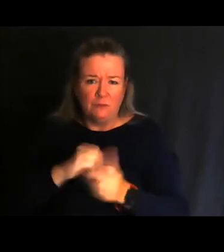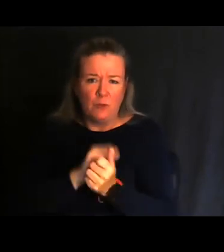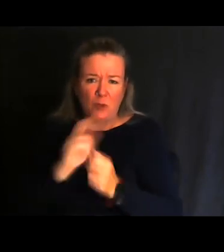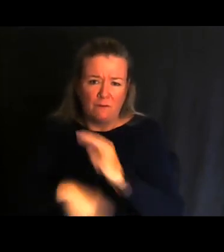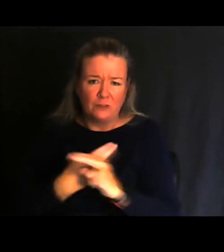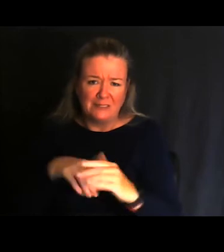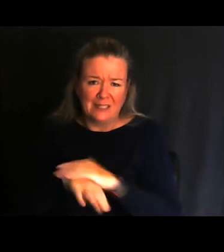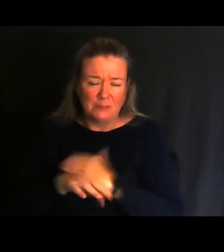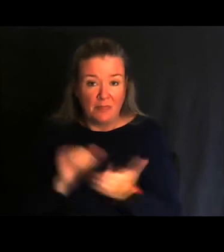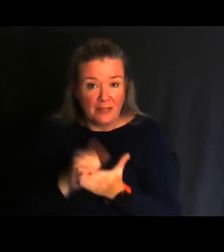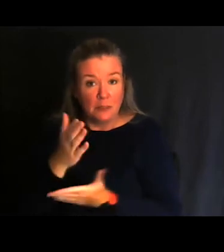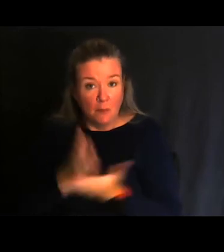That’s a part of the grant criteria.